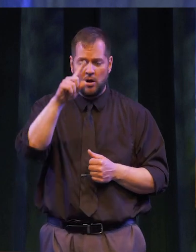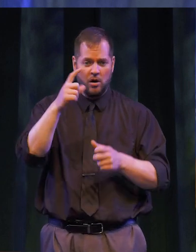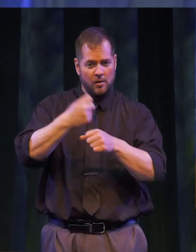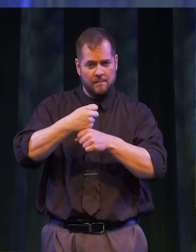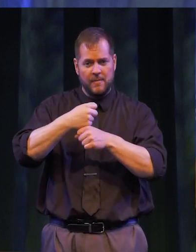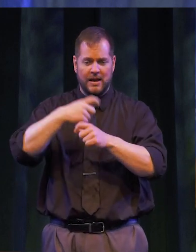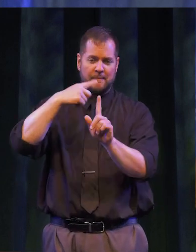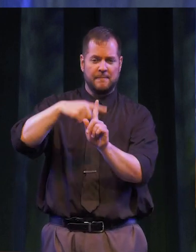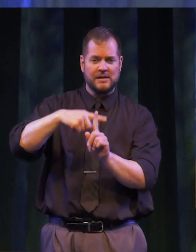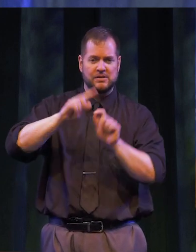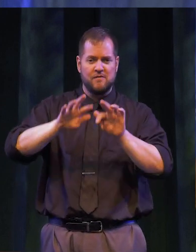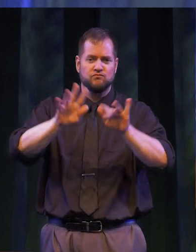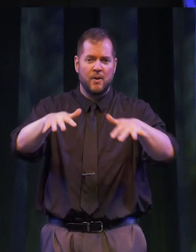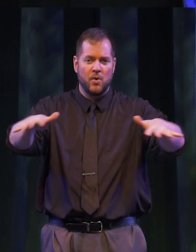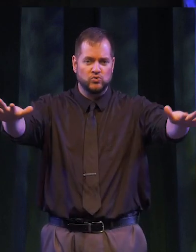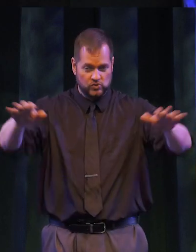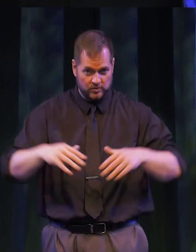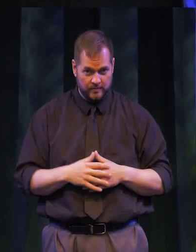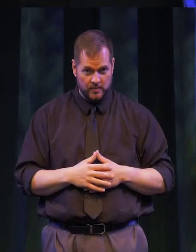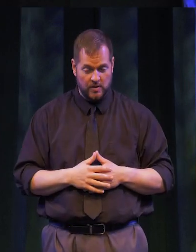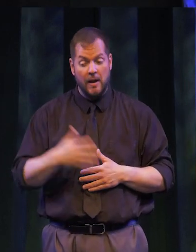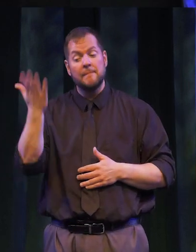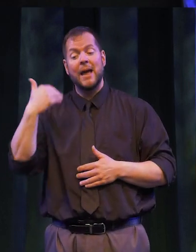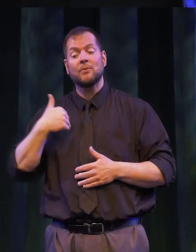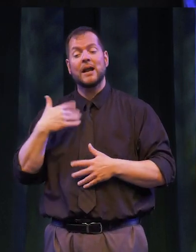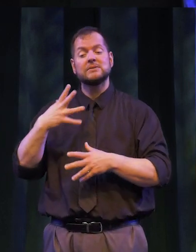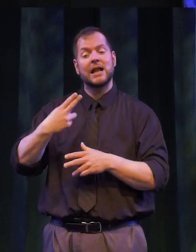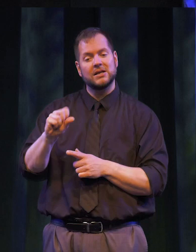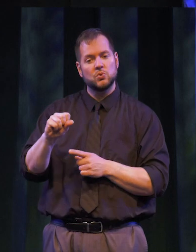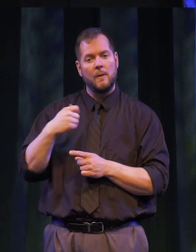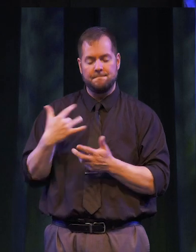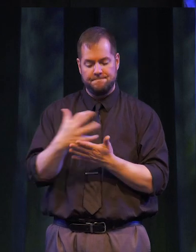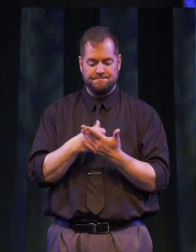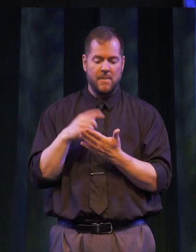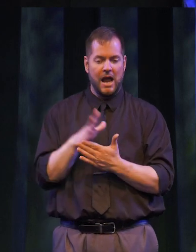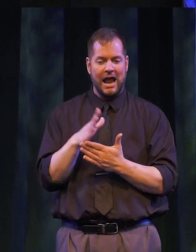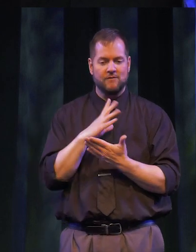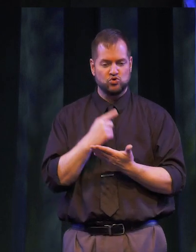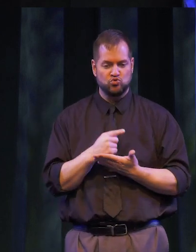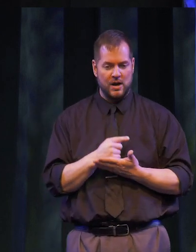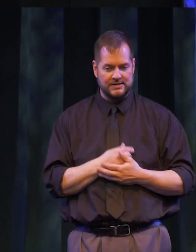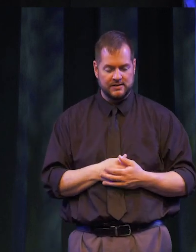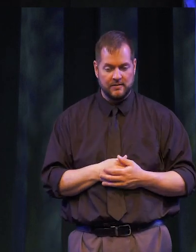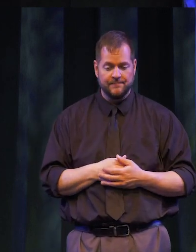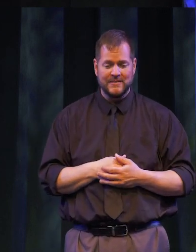POSITIVE RIPPLES When I was in high school I earned average grades. Test taking was not